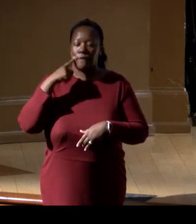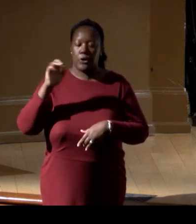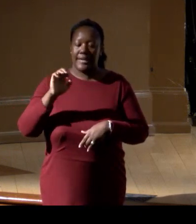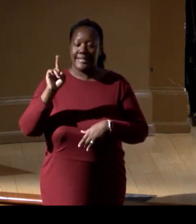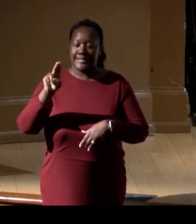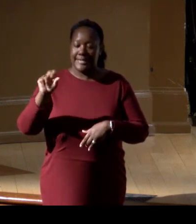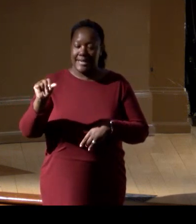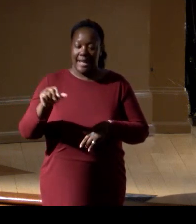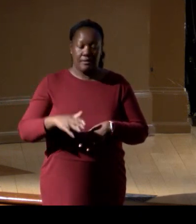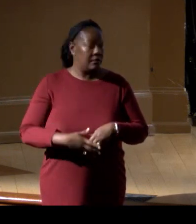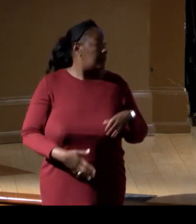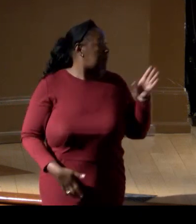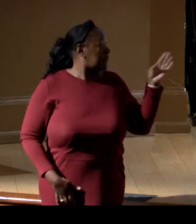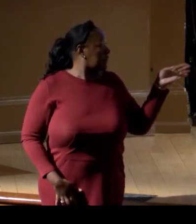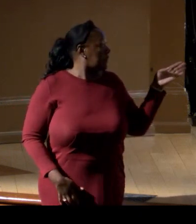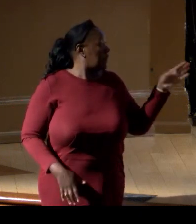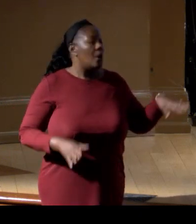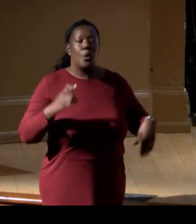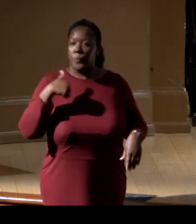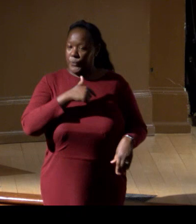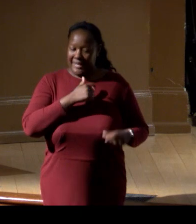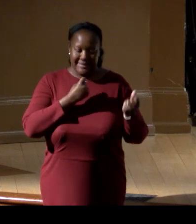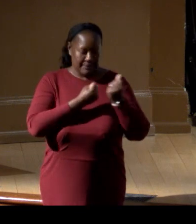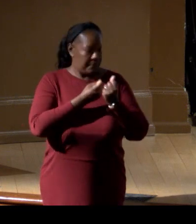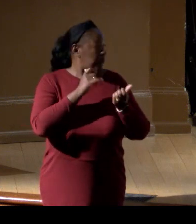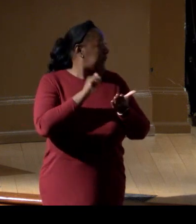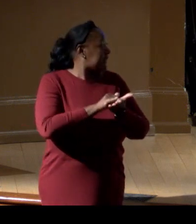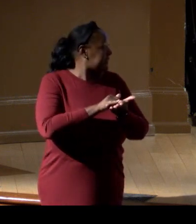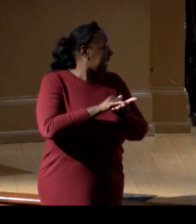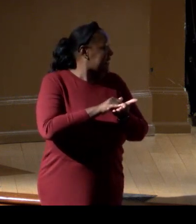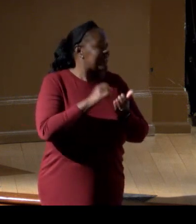[Sarah] We are moving towards that as much as we can, budget allowing.